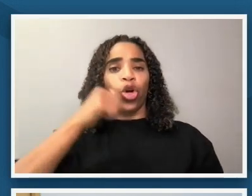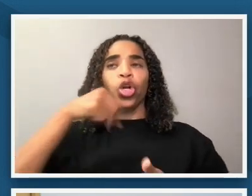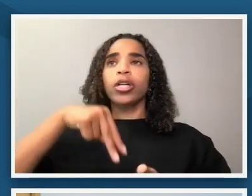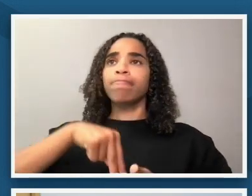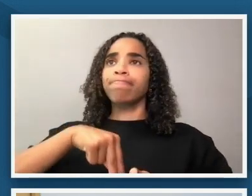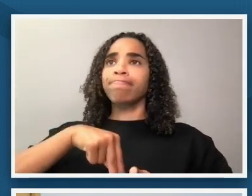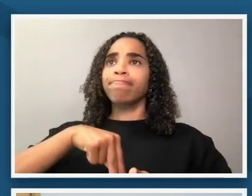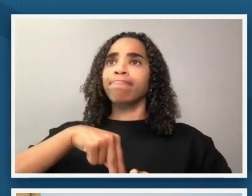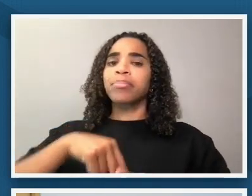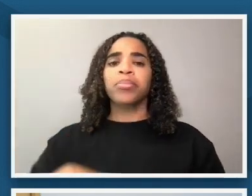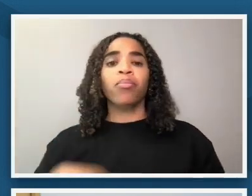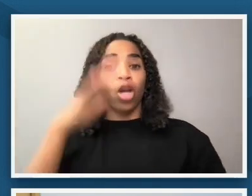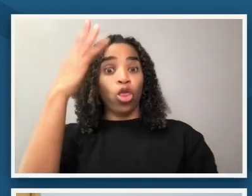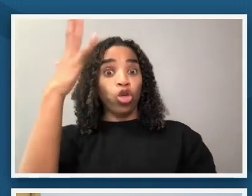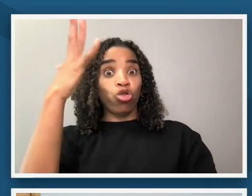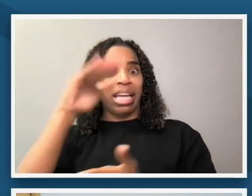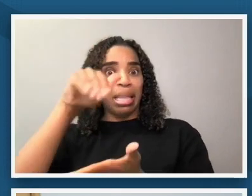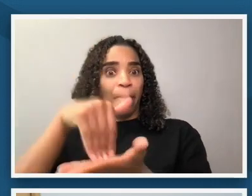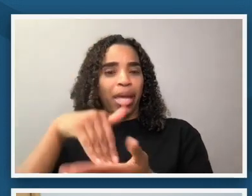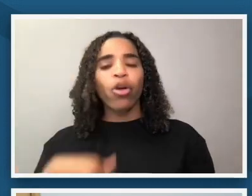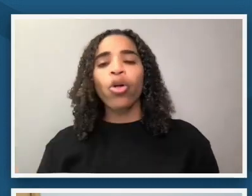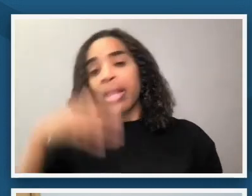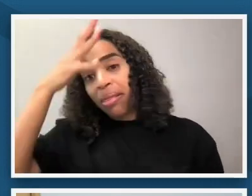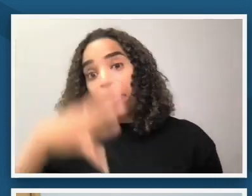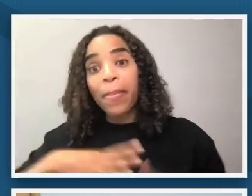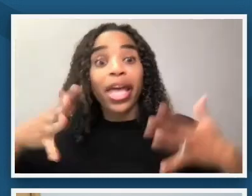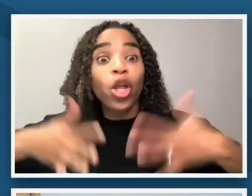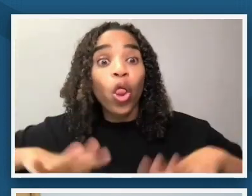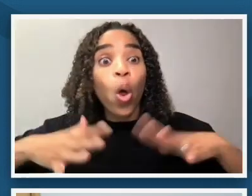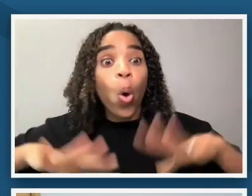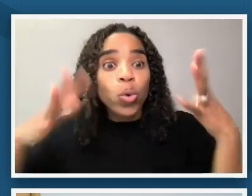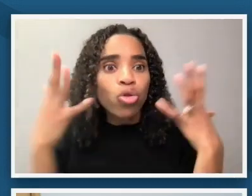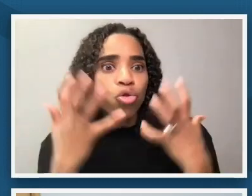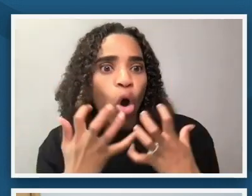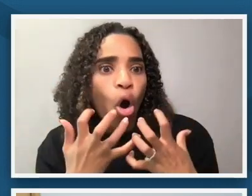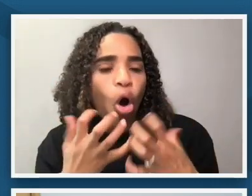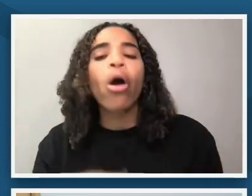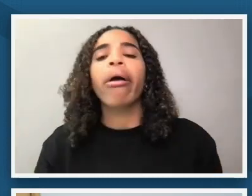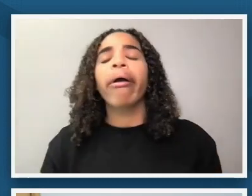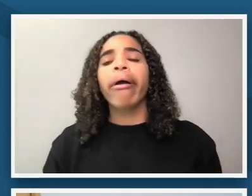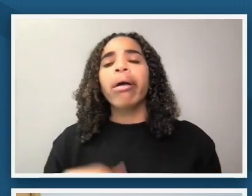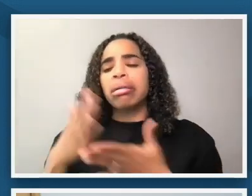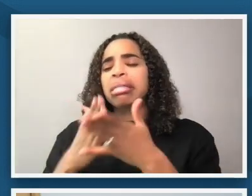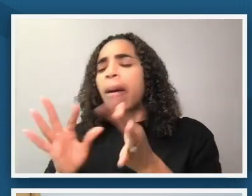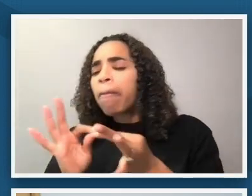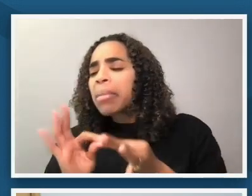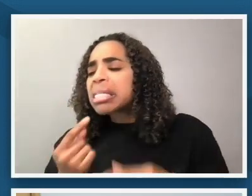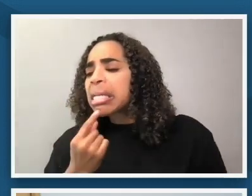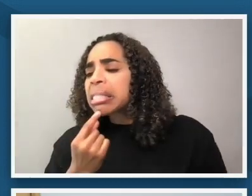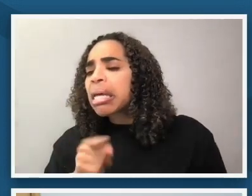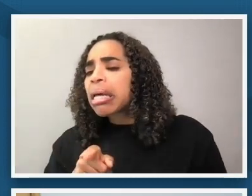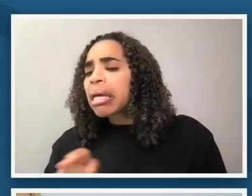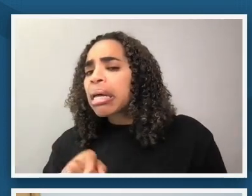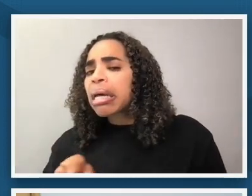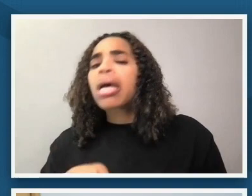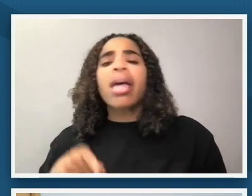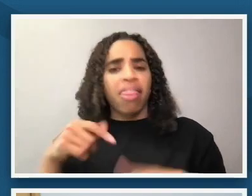center the men are all in darker colors a lot of people are noticing uh the the